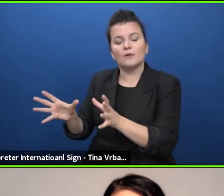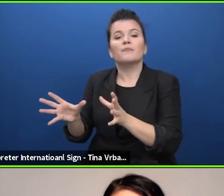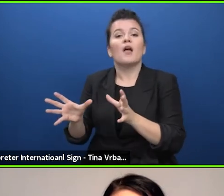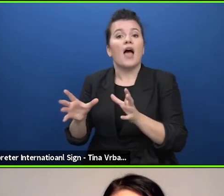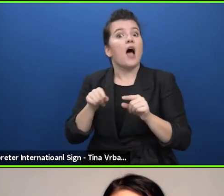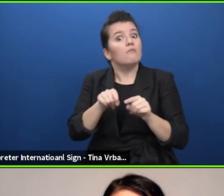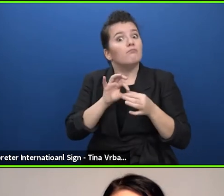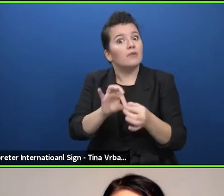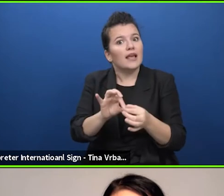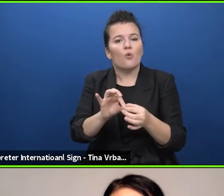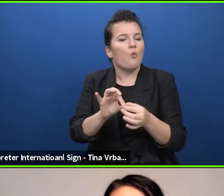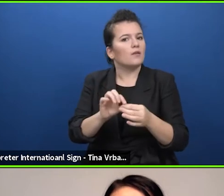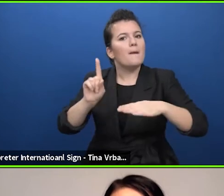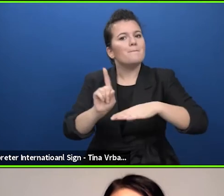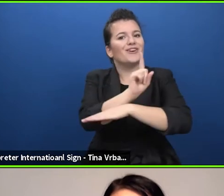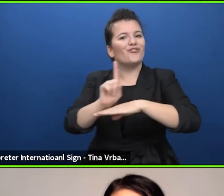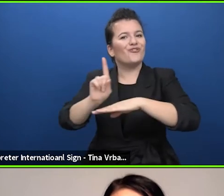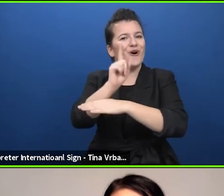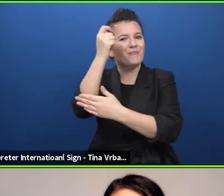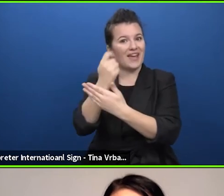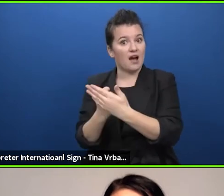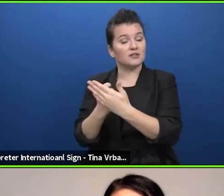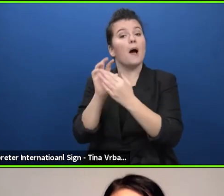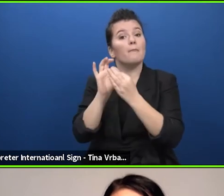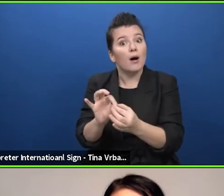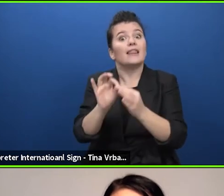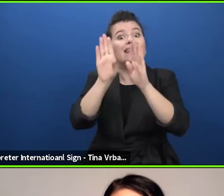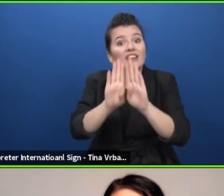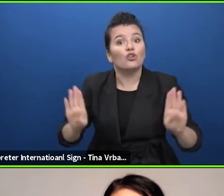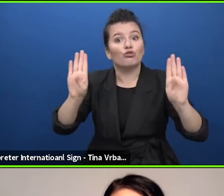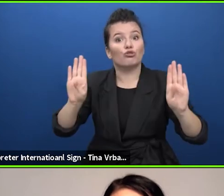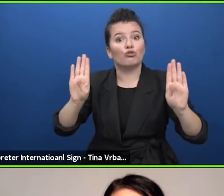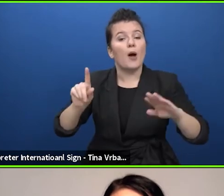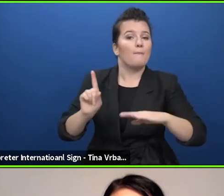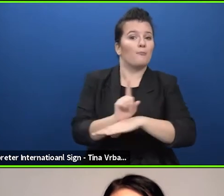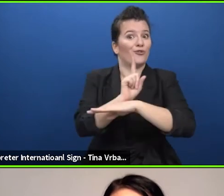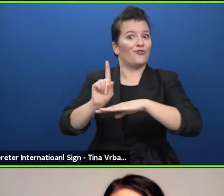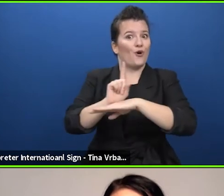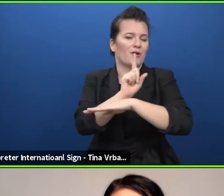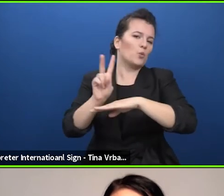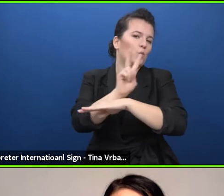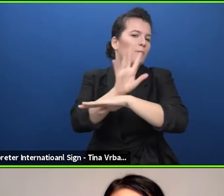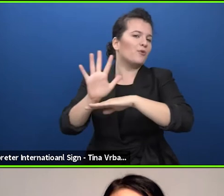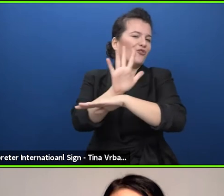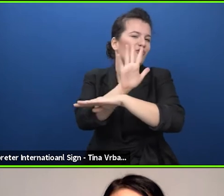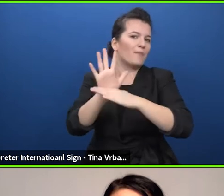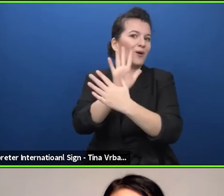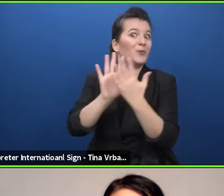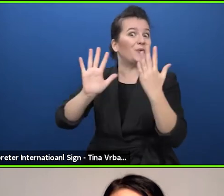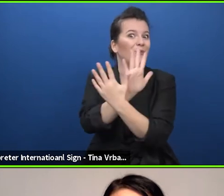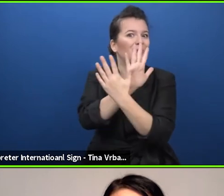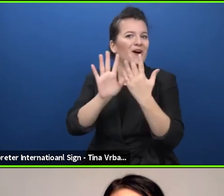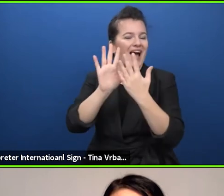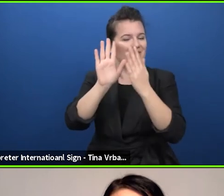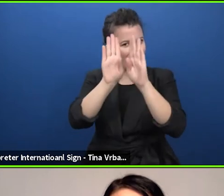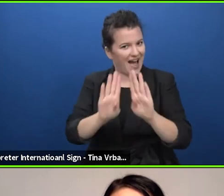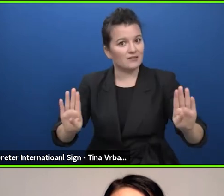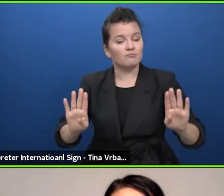in theatre. It has all started with conversations that we had with the sector, with the networks,